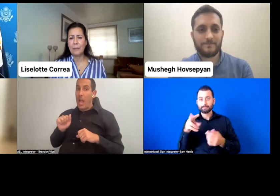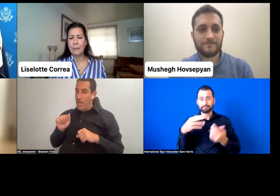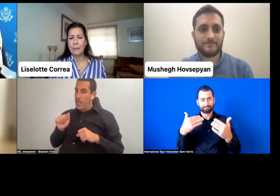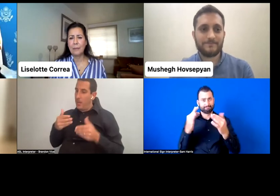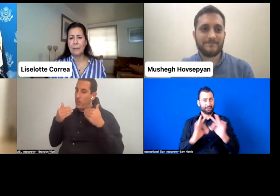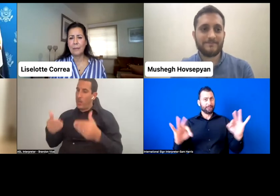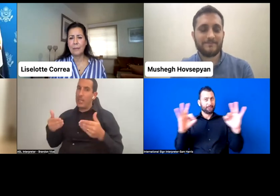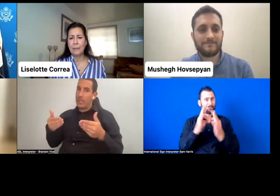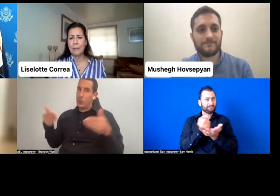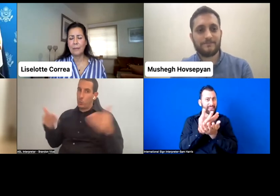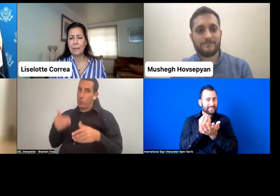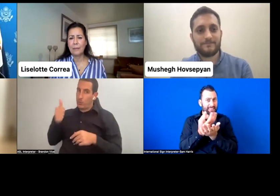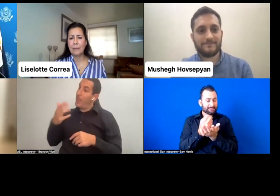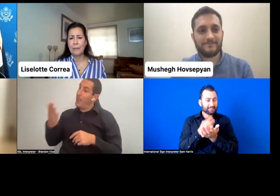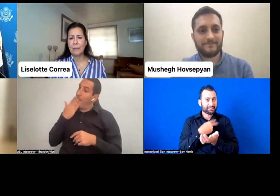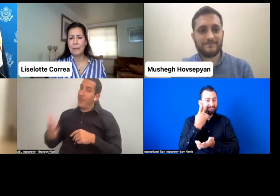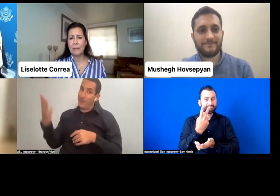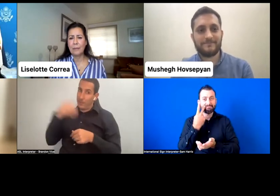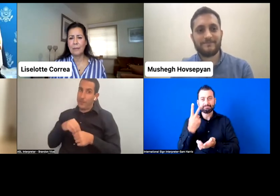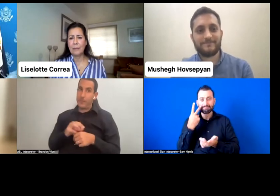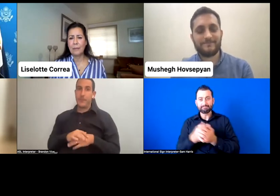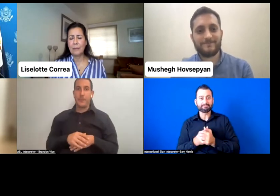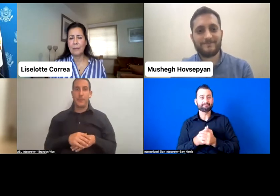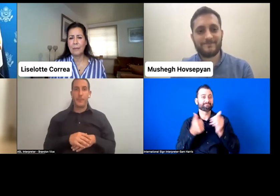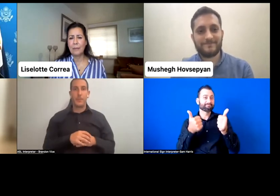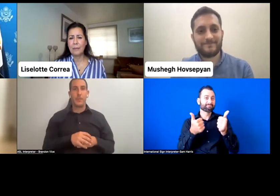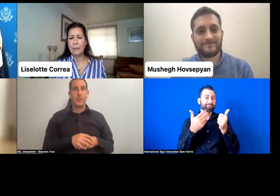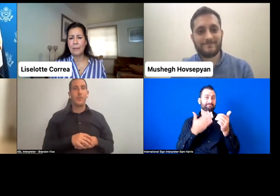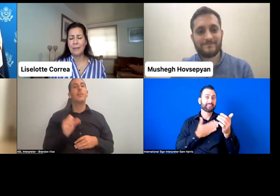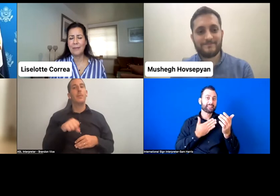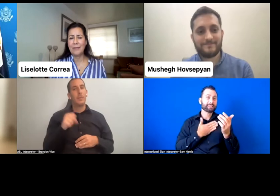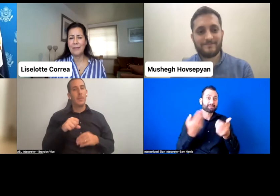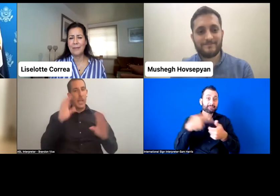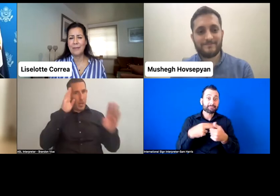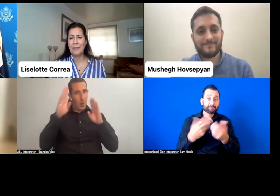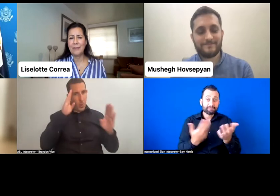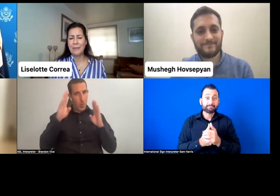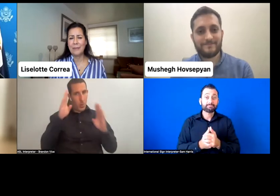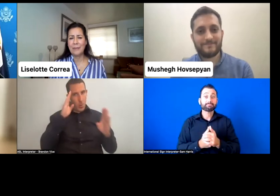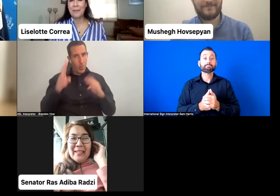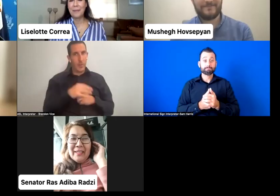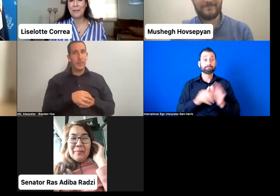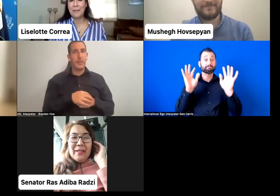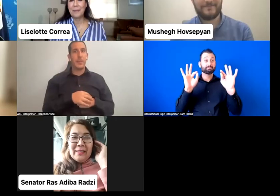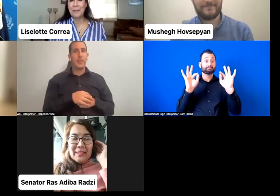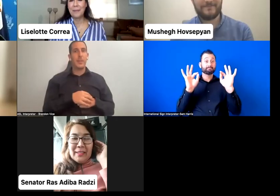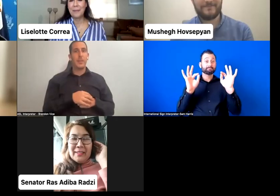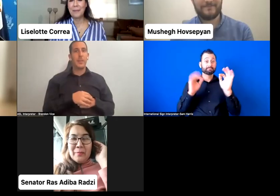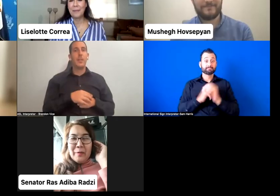And thank you for being able to make it as well. [NON-ENGLISH] I'm Senator Ras Adiba Radzi.